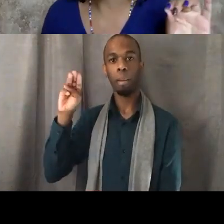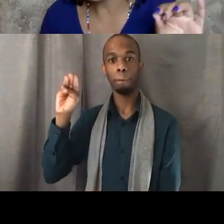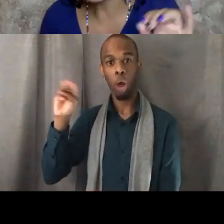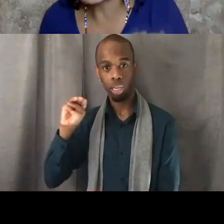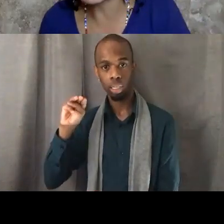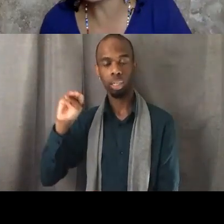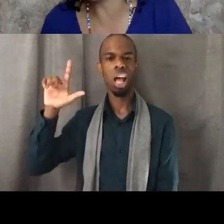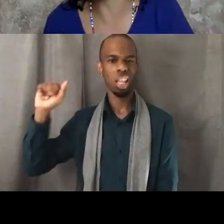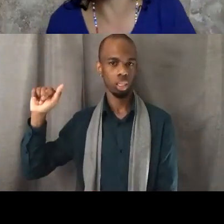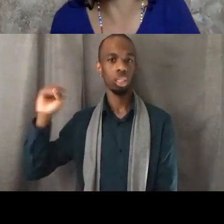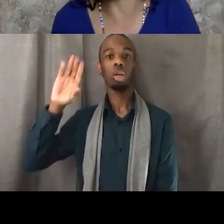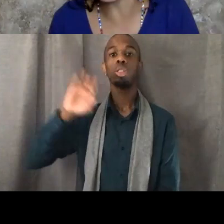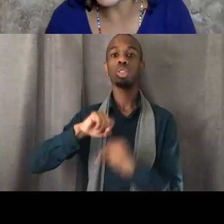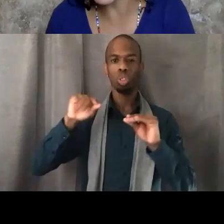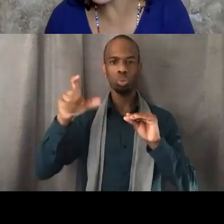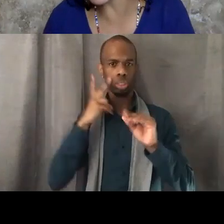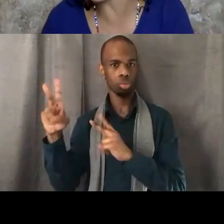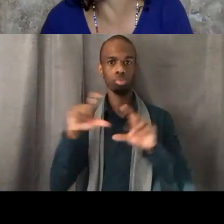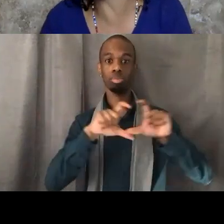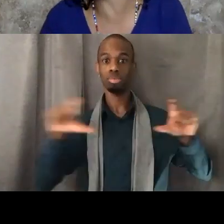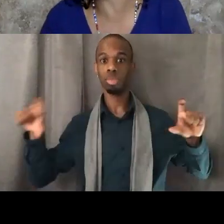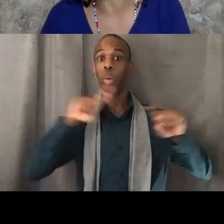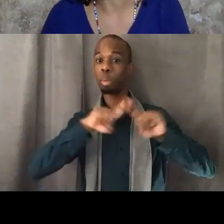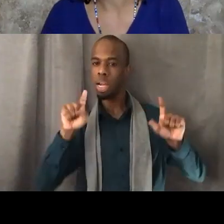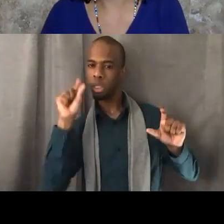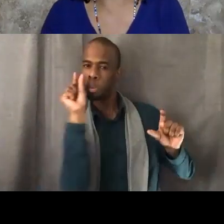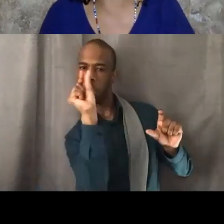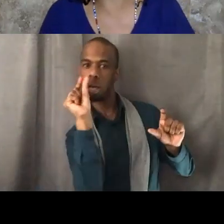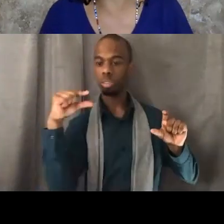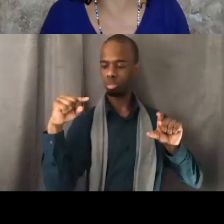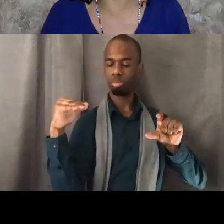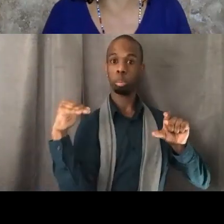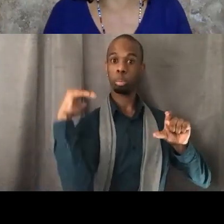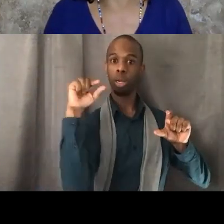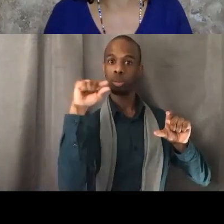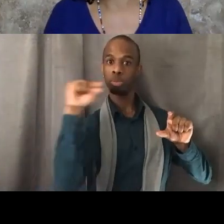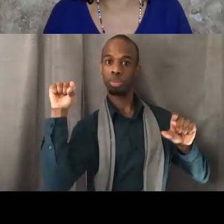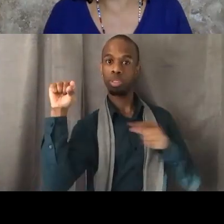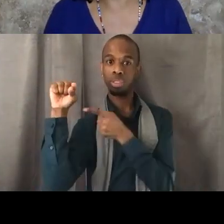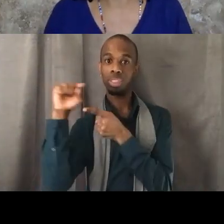But up above it what you can see in tiny, tiny letters is Black Lives Matter, right?